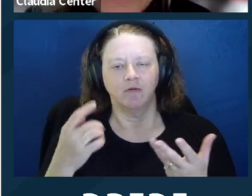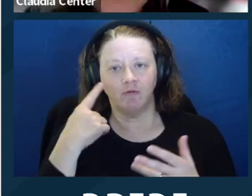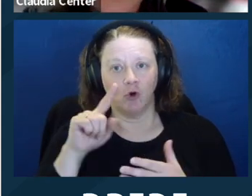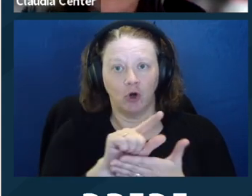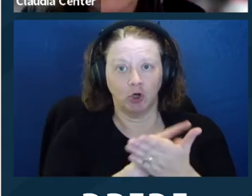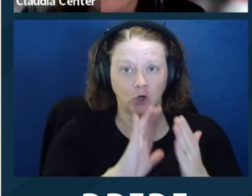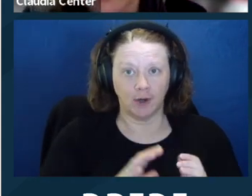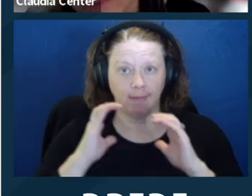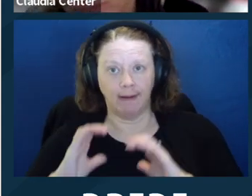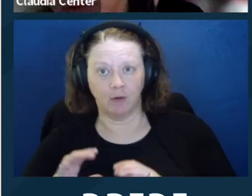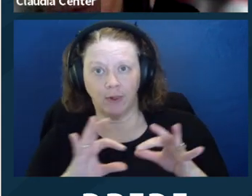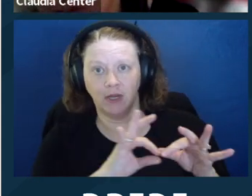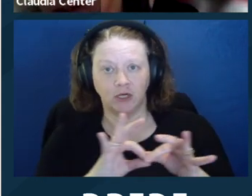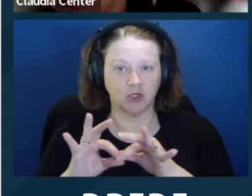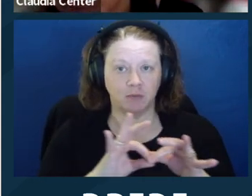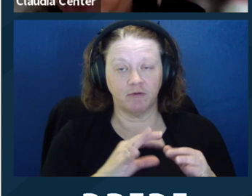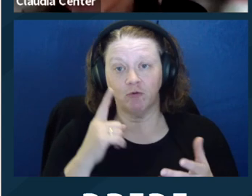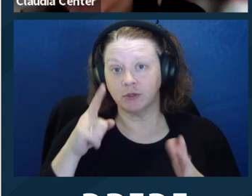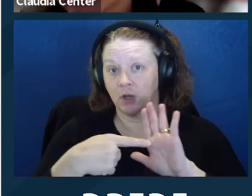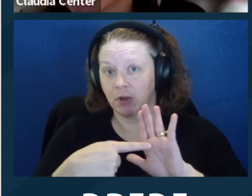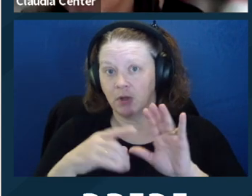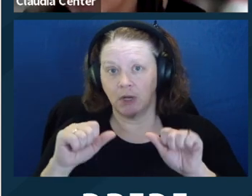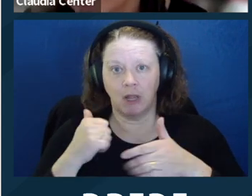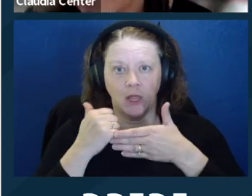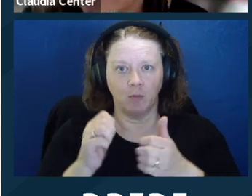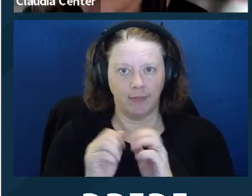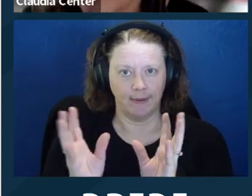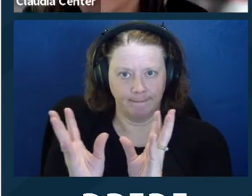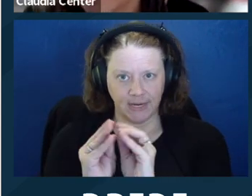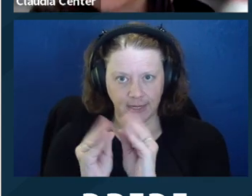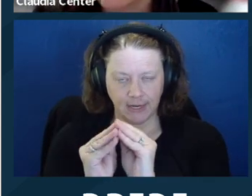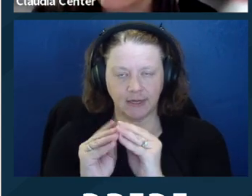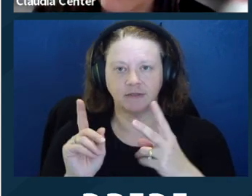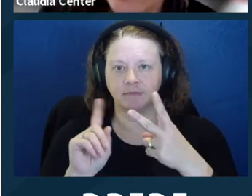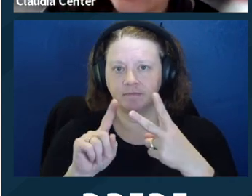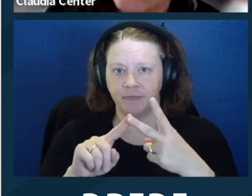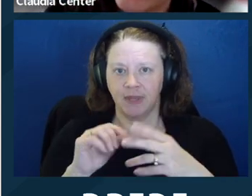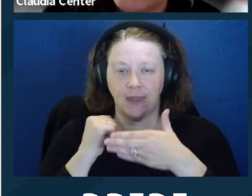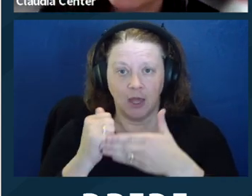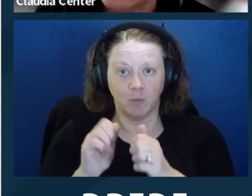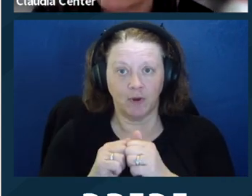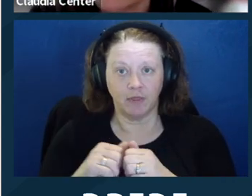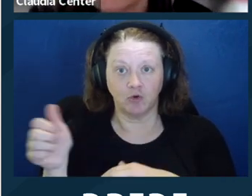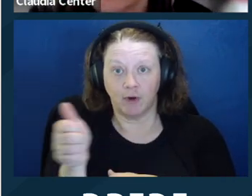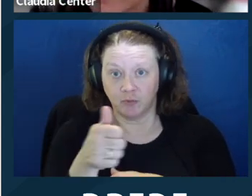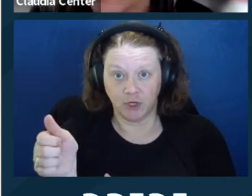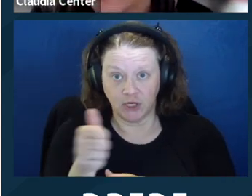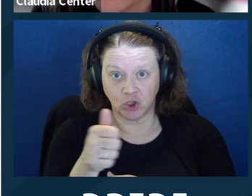They can help with transportation. They can help communicate information in an accessible